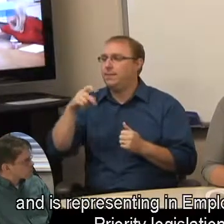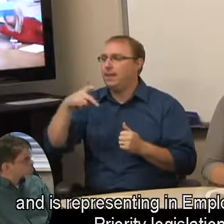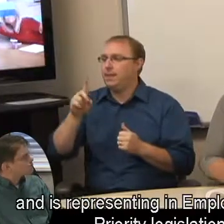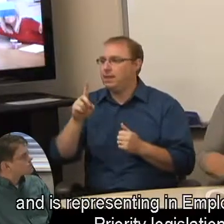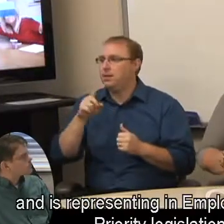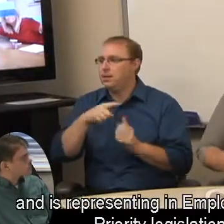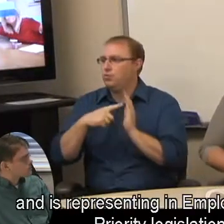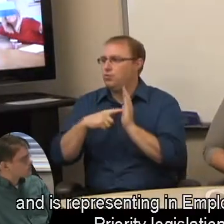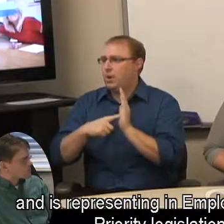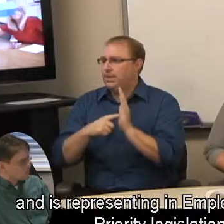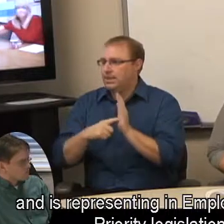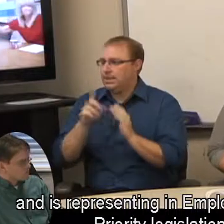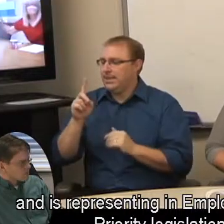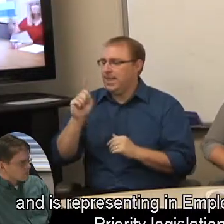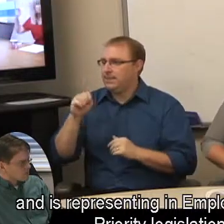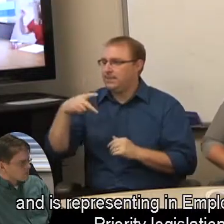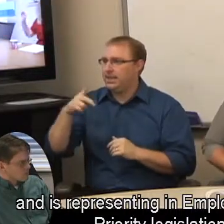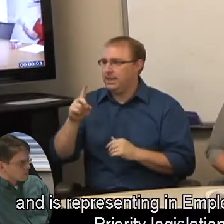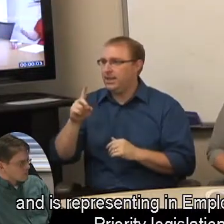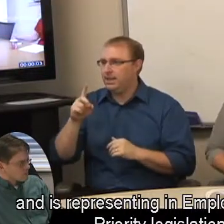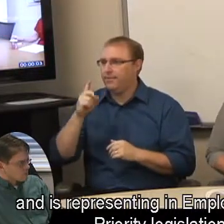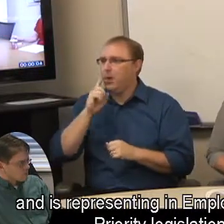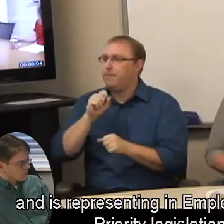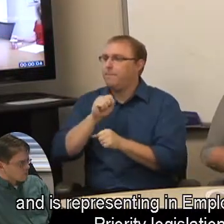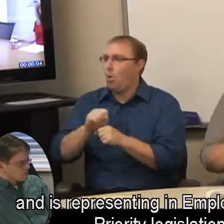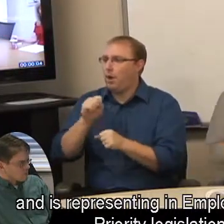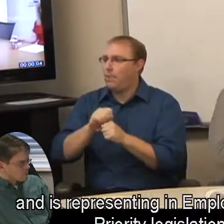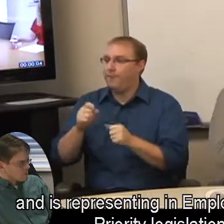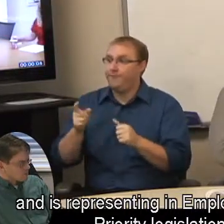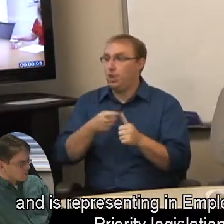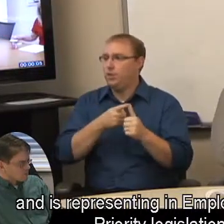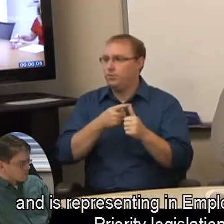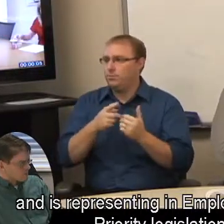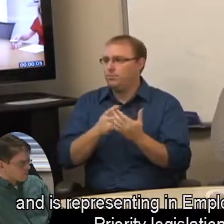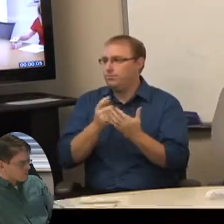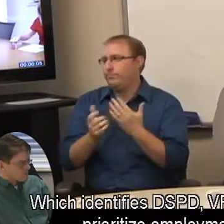and is representing in Employment First Priority legislation.